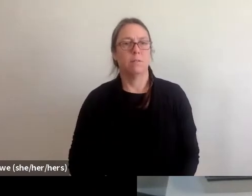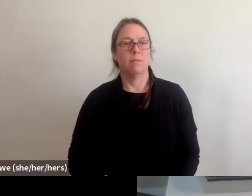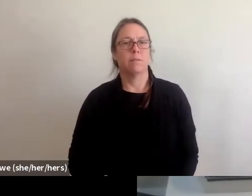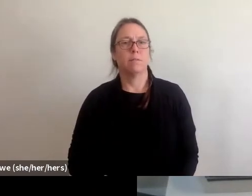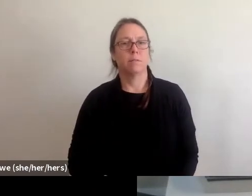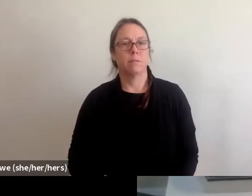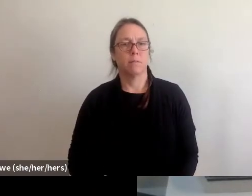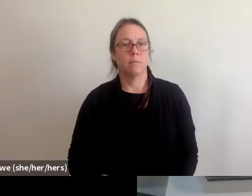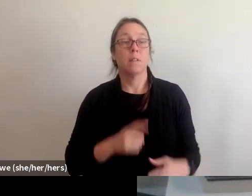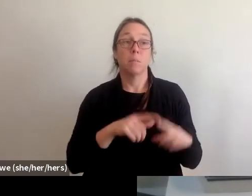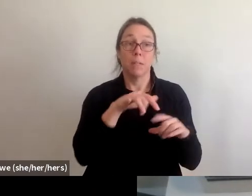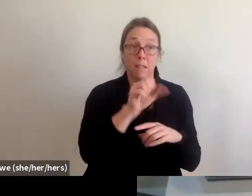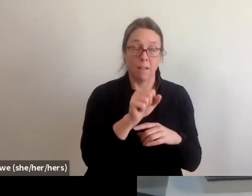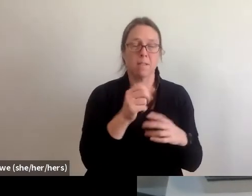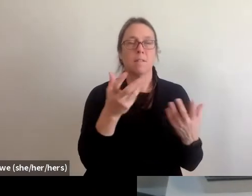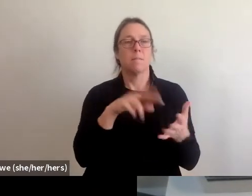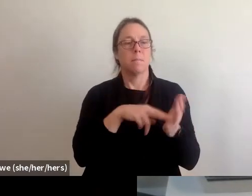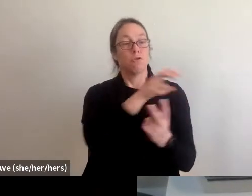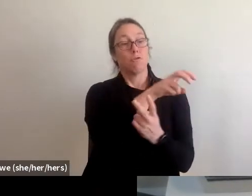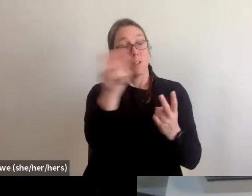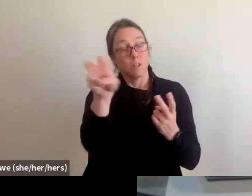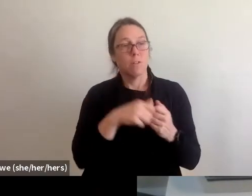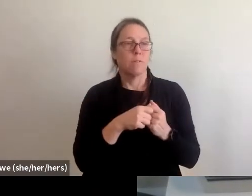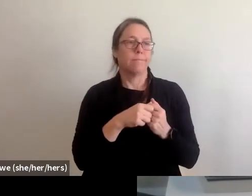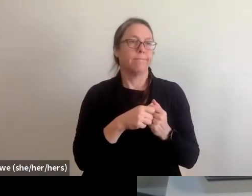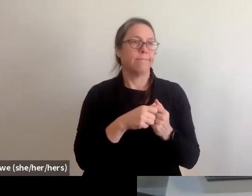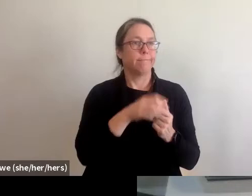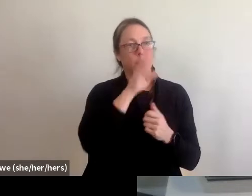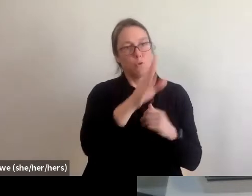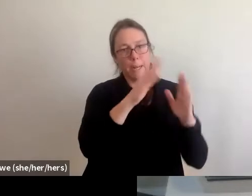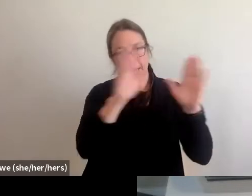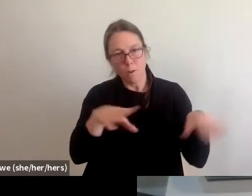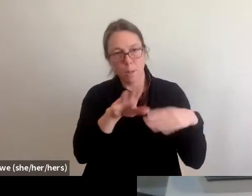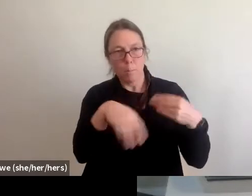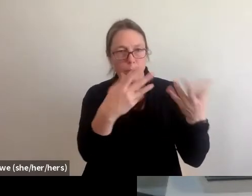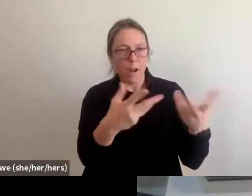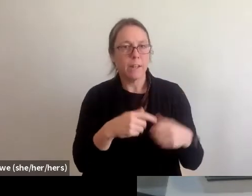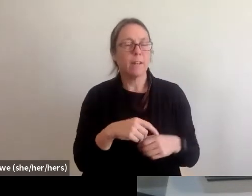but yes, it's transitional, whether it's direct housing or FEMA rental assistance